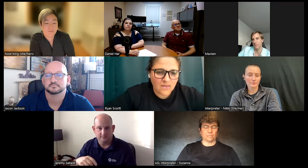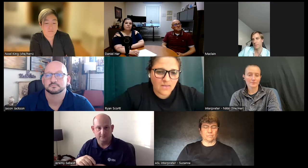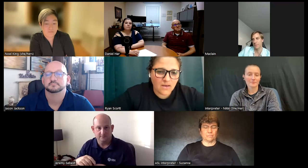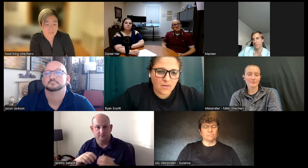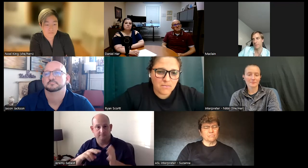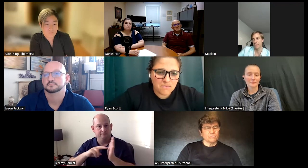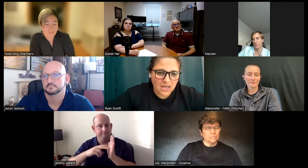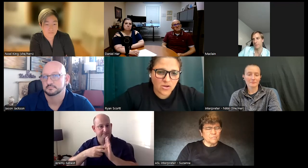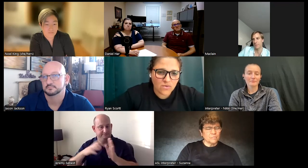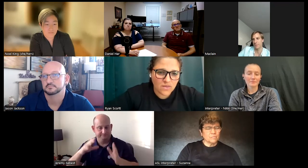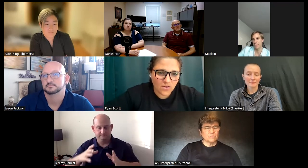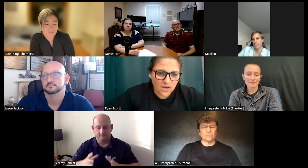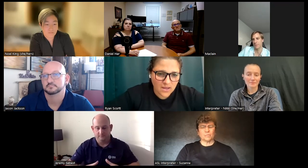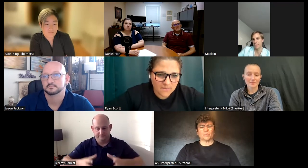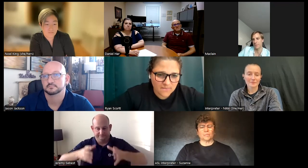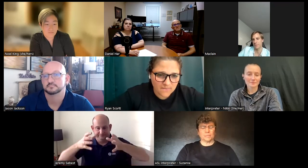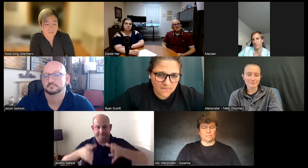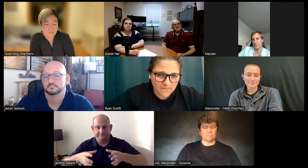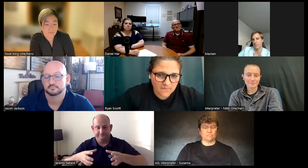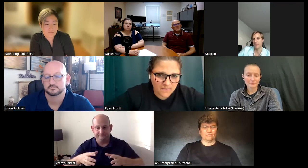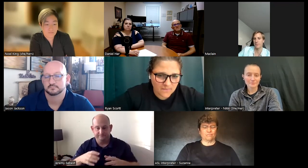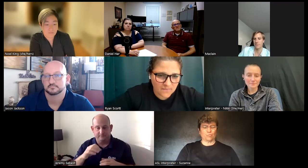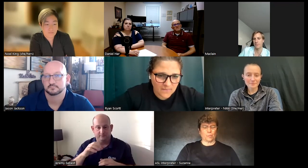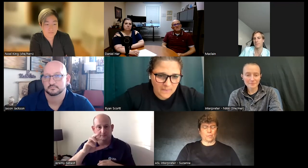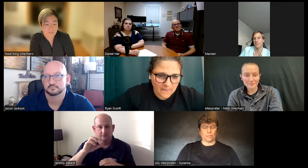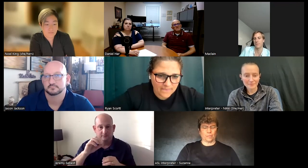the Mano Theory